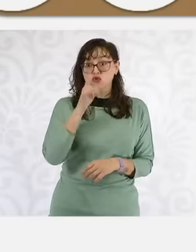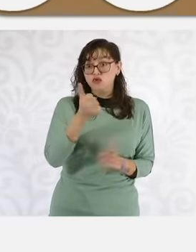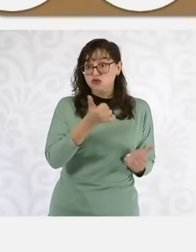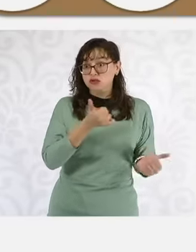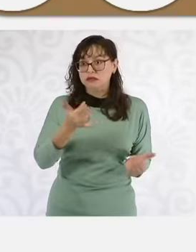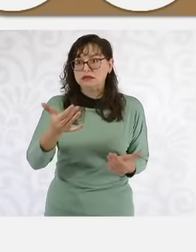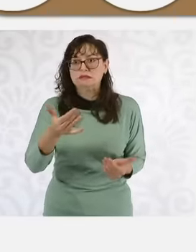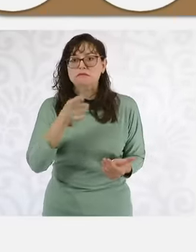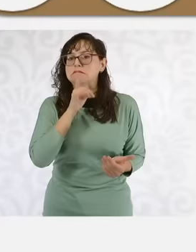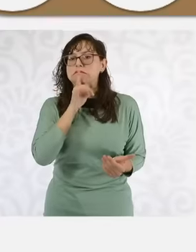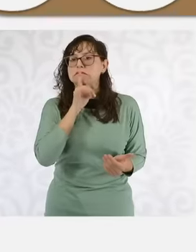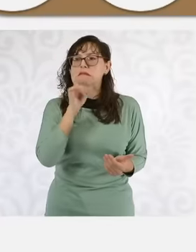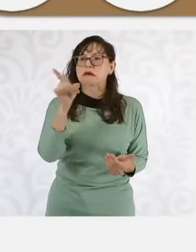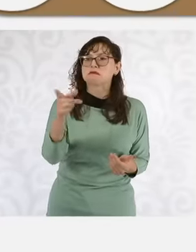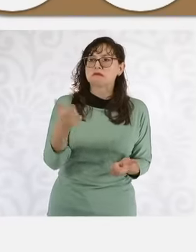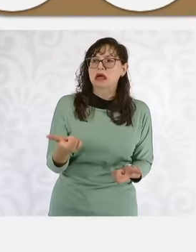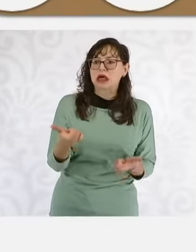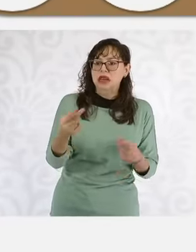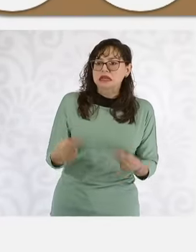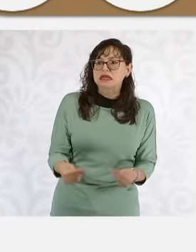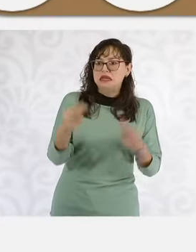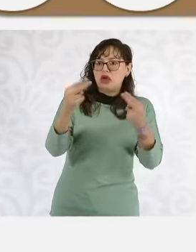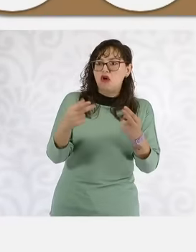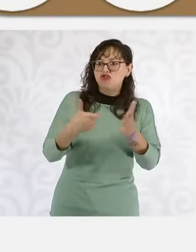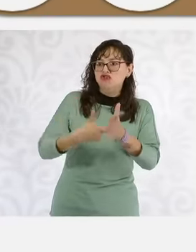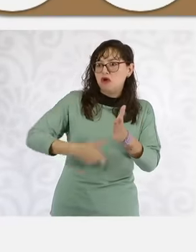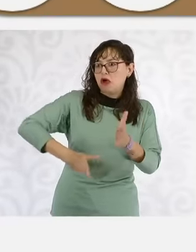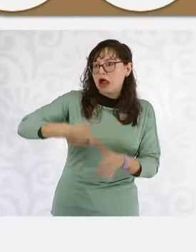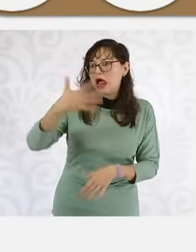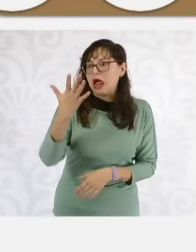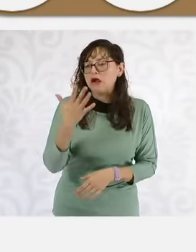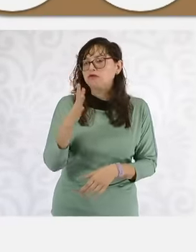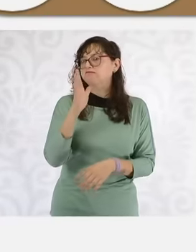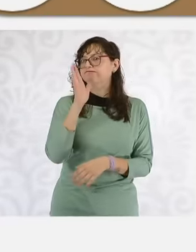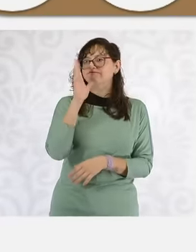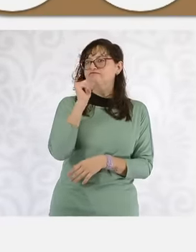had to be sold at prices that were profitable for all companies, like any private company,